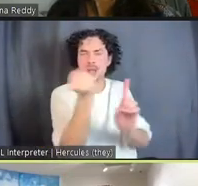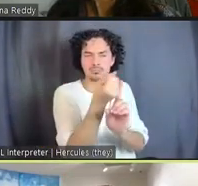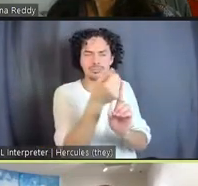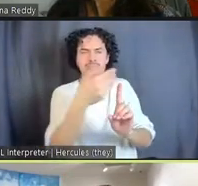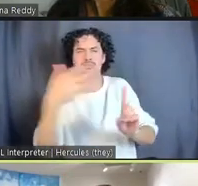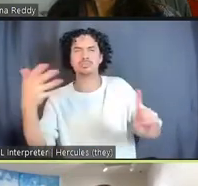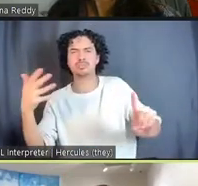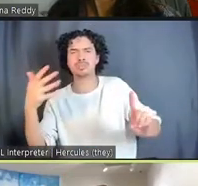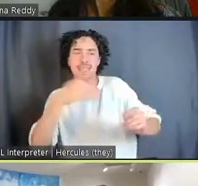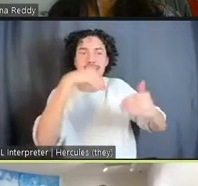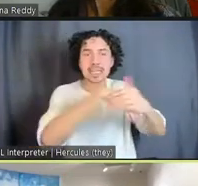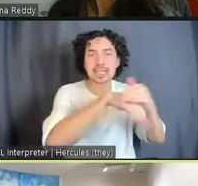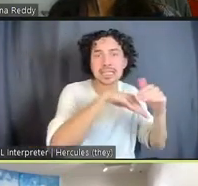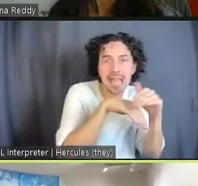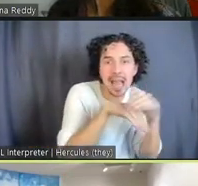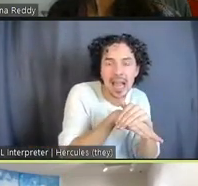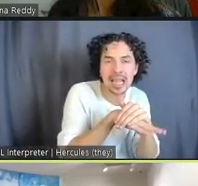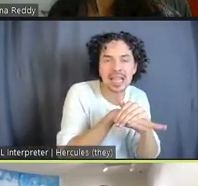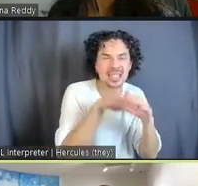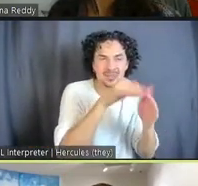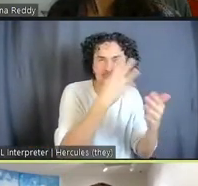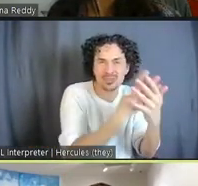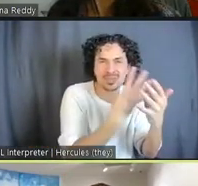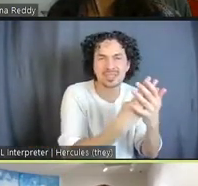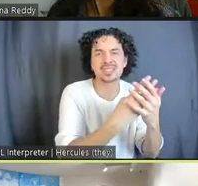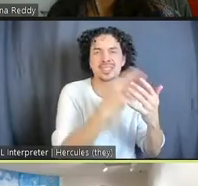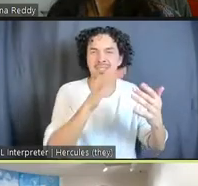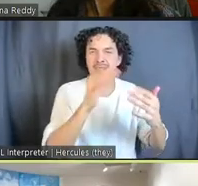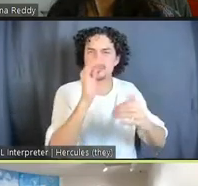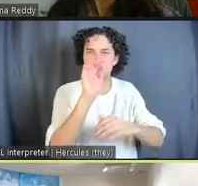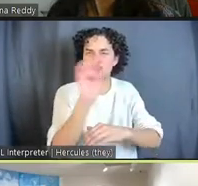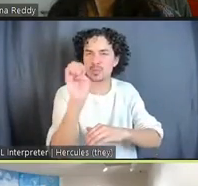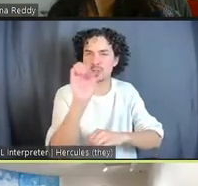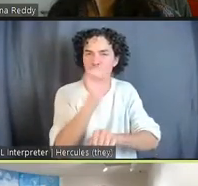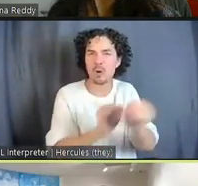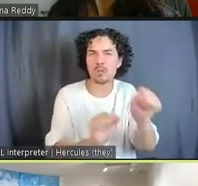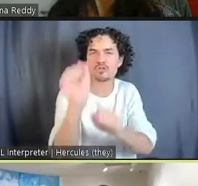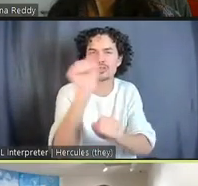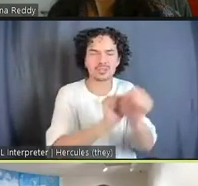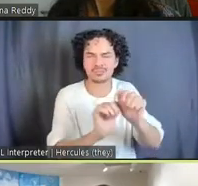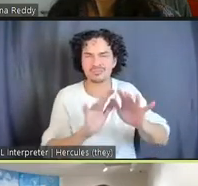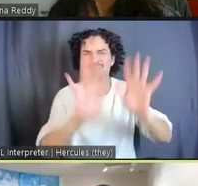just radically restructures, reimagines how we think about the visual culture of